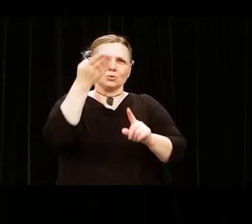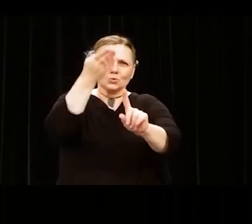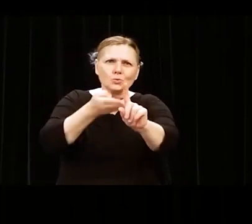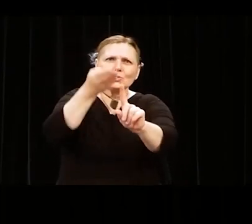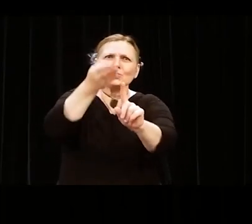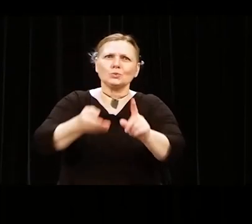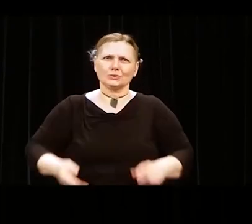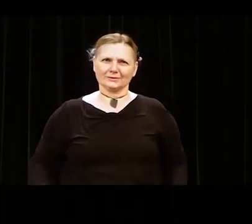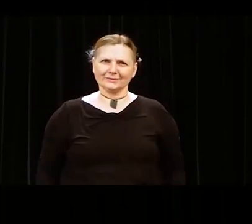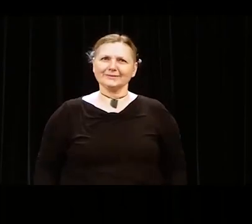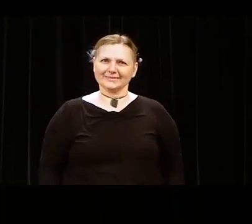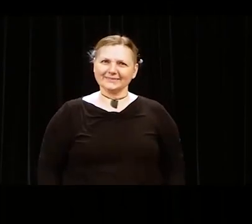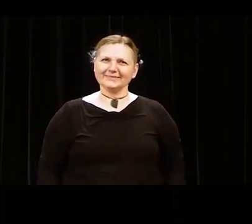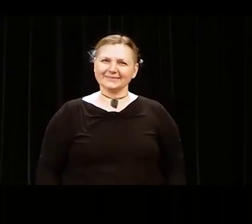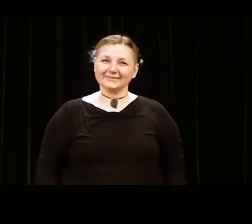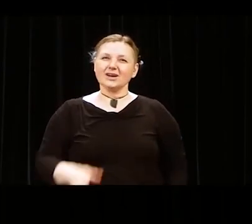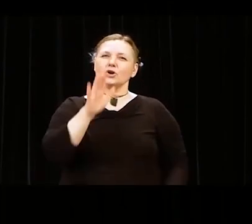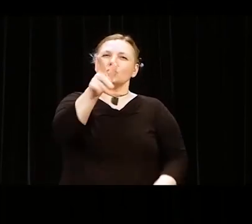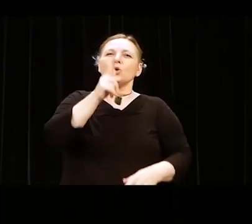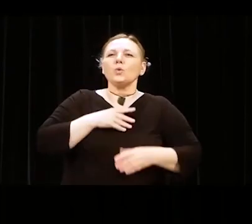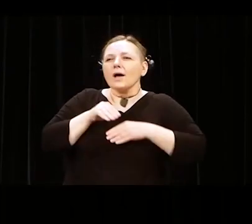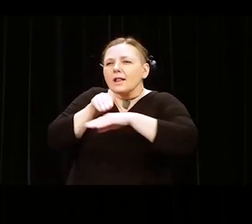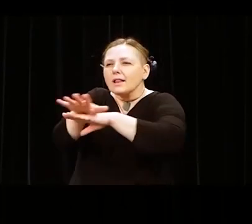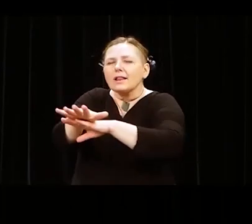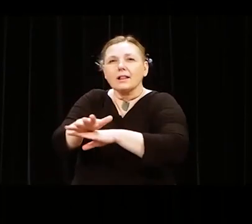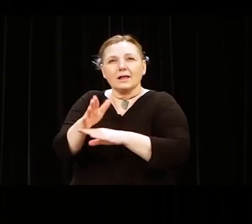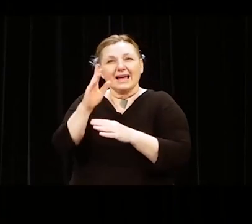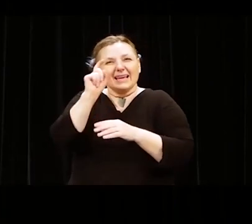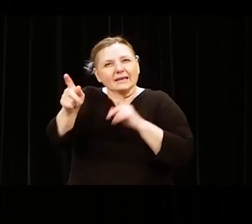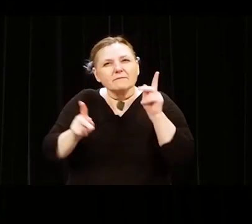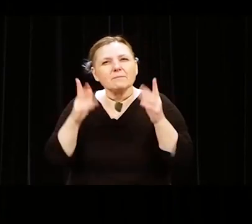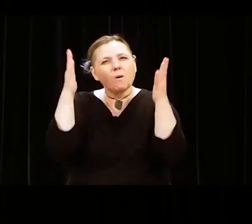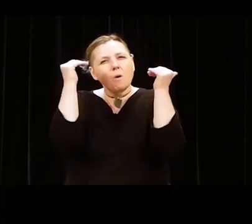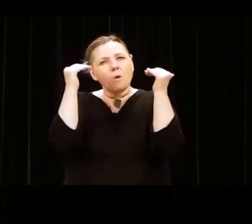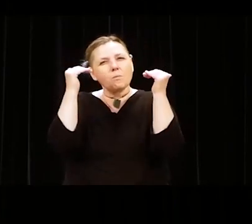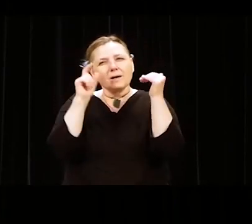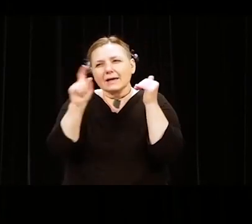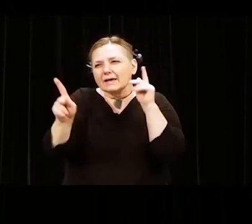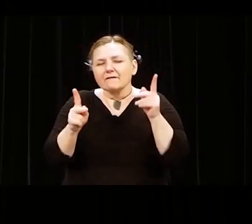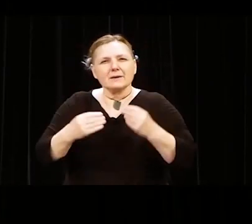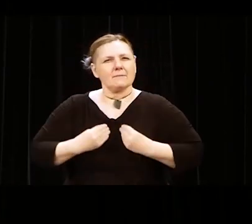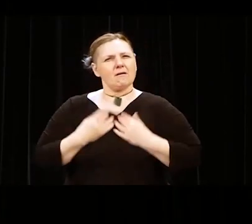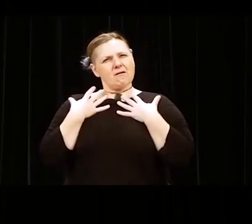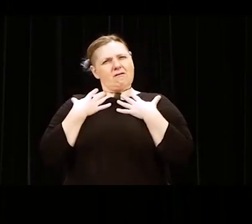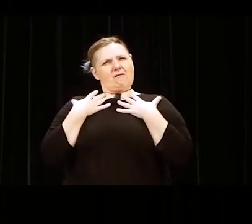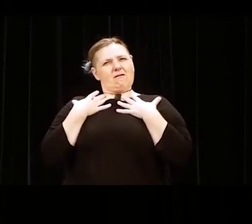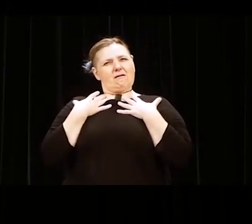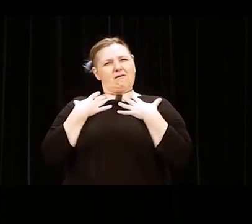You will be the hope, the cause, and it will be achieved by new generations.